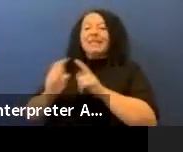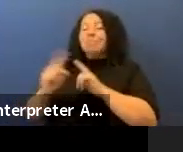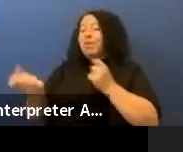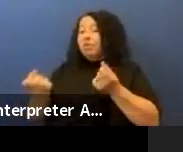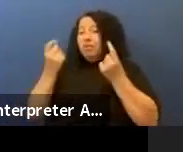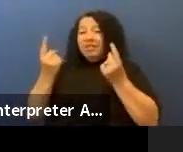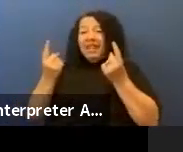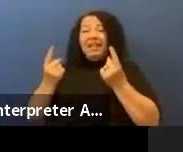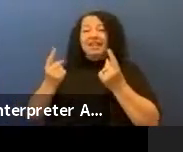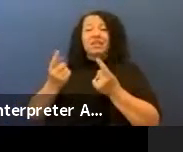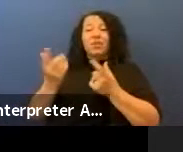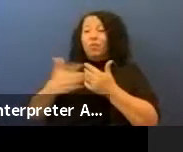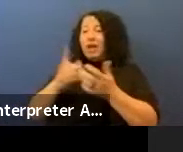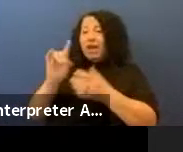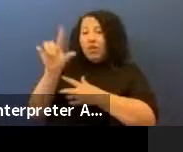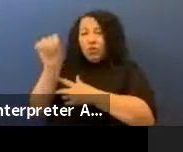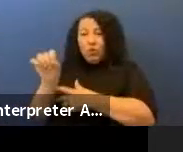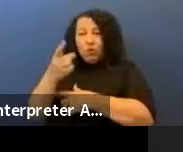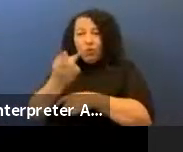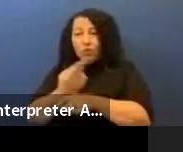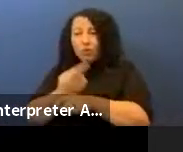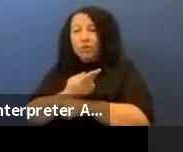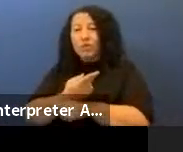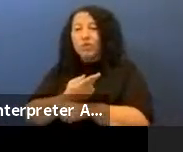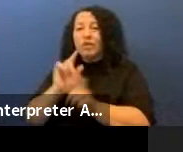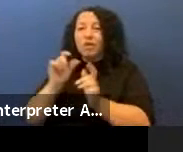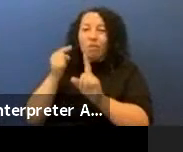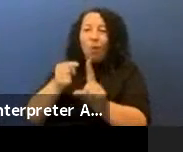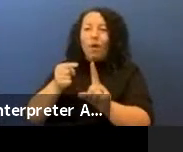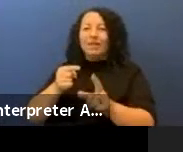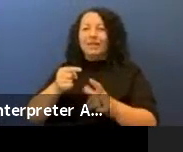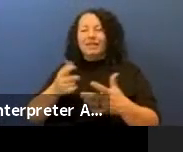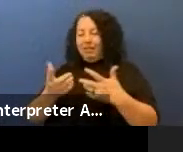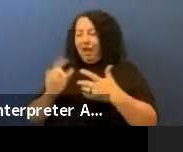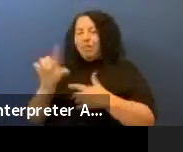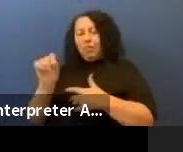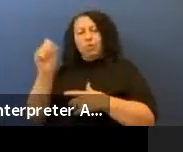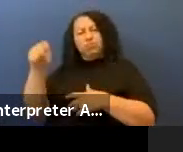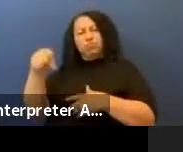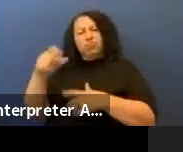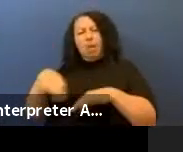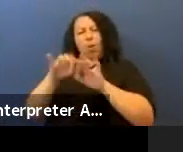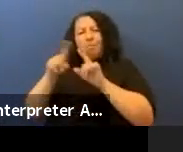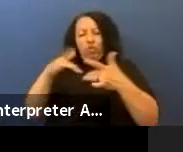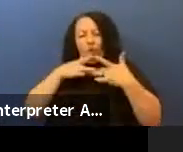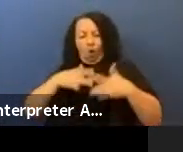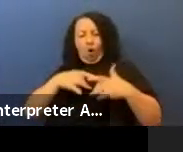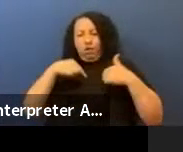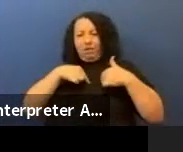the tools are important, that the heart of the Indigenous person is going to be the same. That